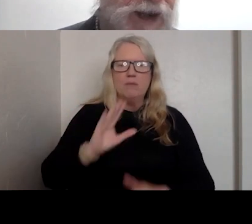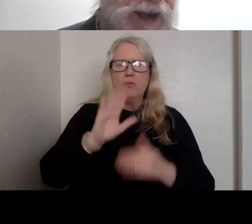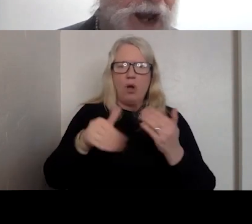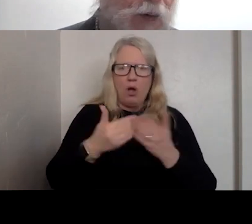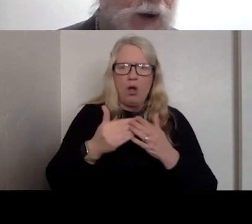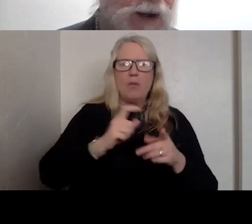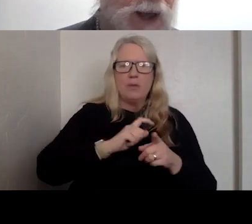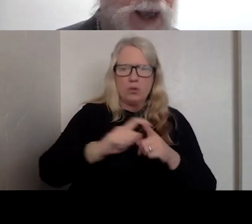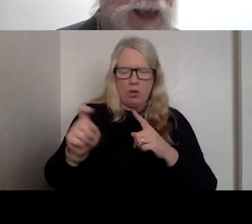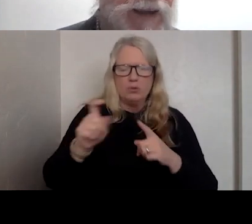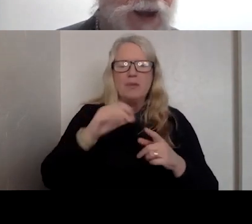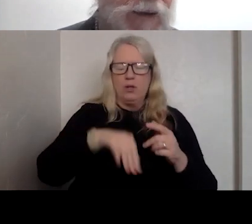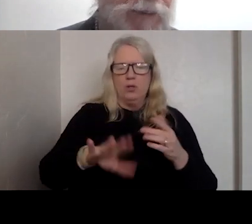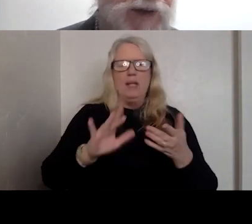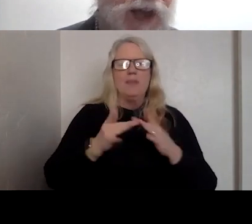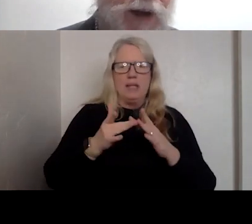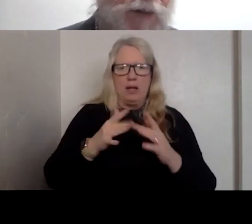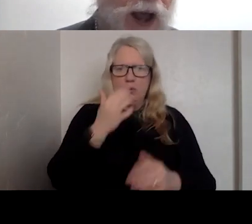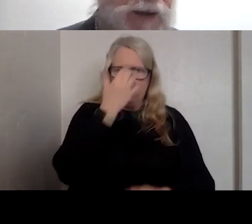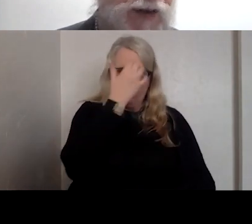IN THE NETWORK AND 9% OF ROUTED CALLS AND TEXT IT